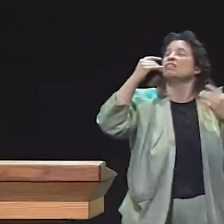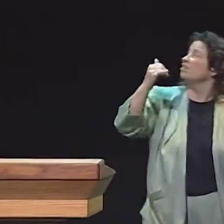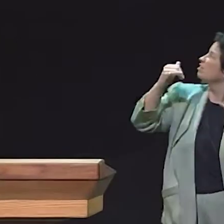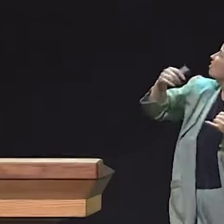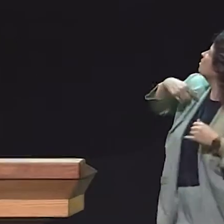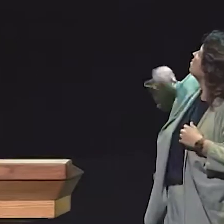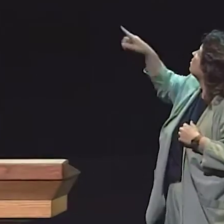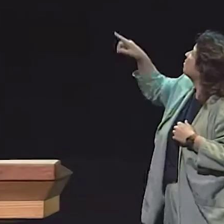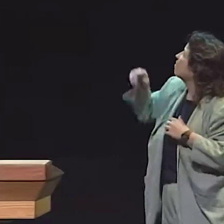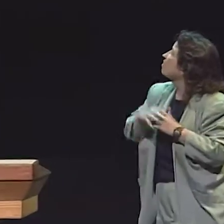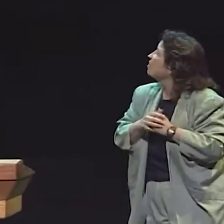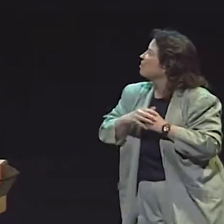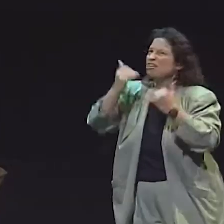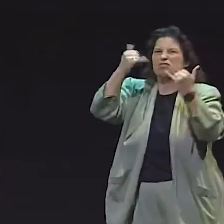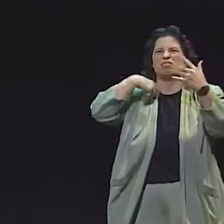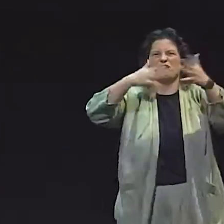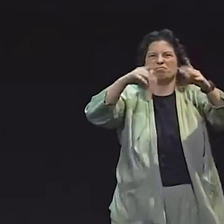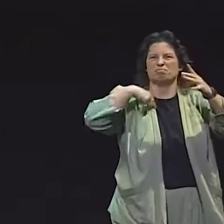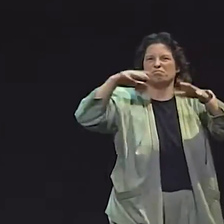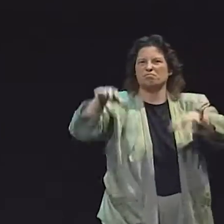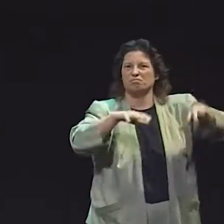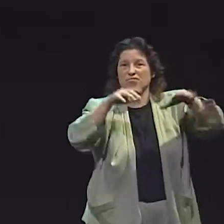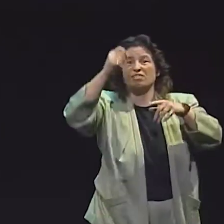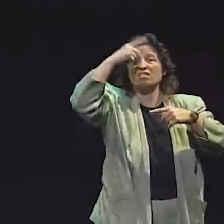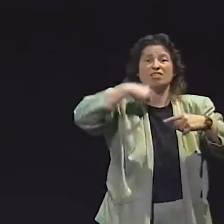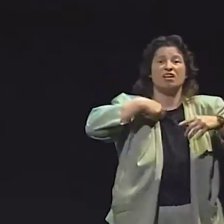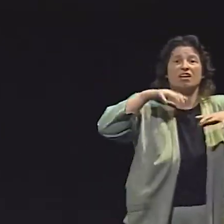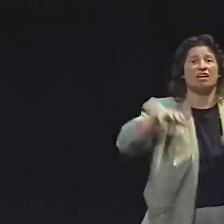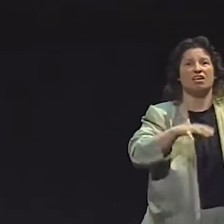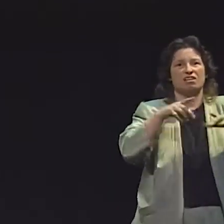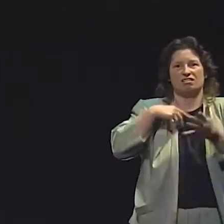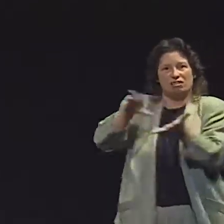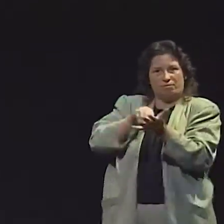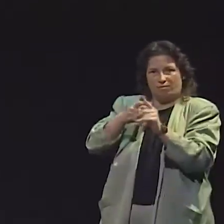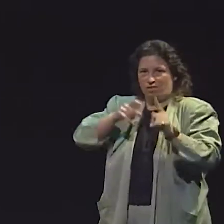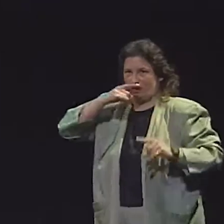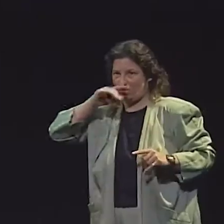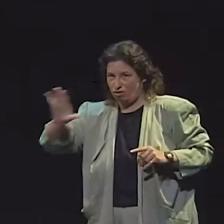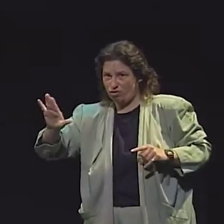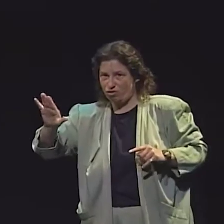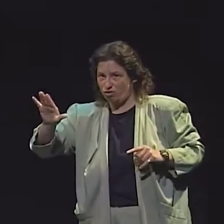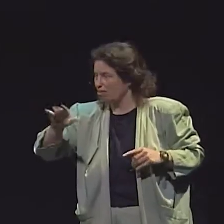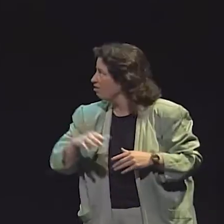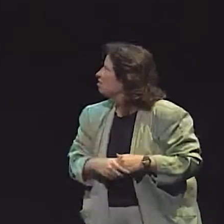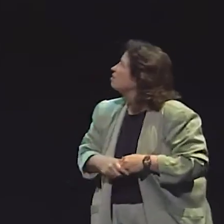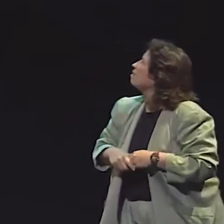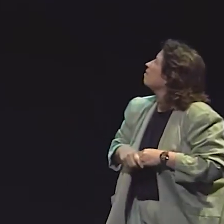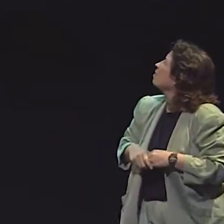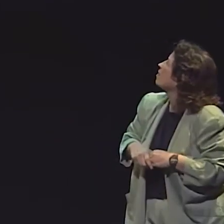TO DETERMINE T-UNITS, BUT INSTEAD, I'M JUST GOING TO SHOW HOW I USE NOUNS TO DETERMINE THE UNITS.